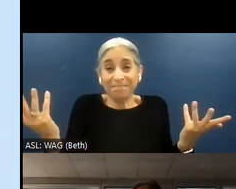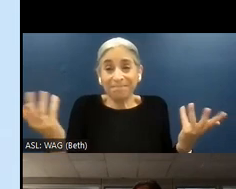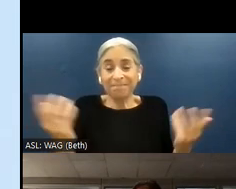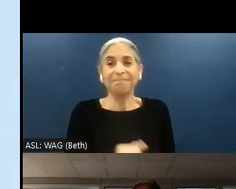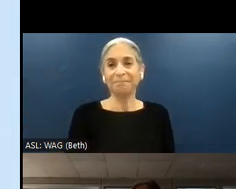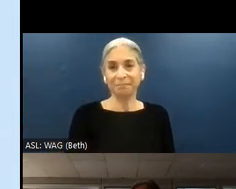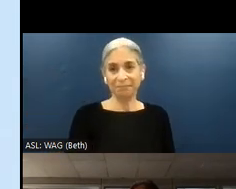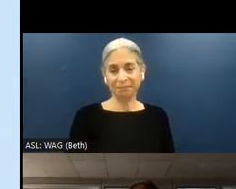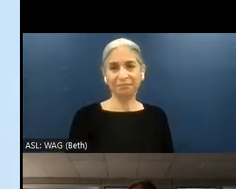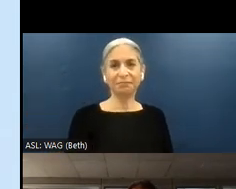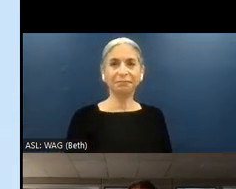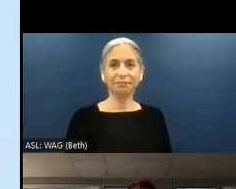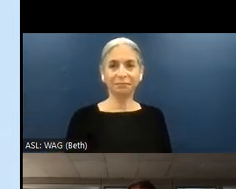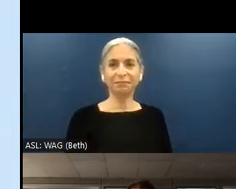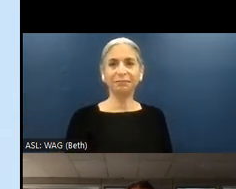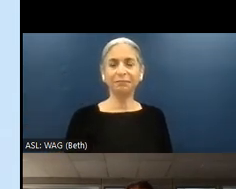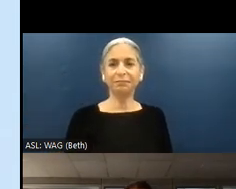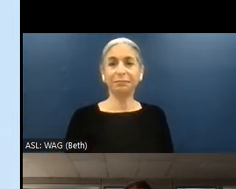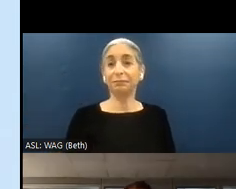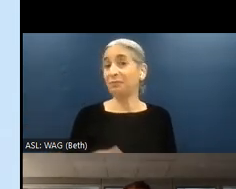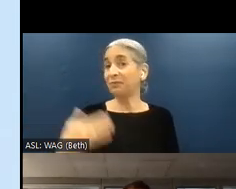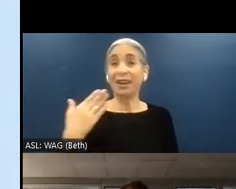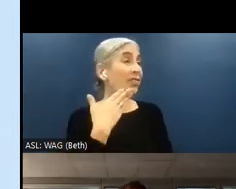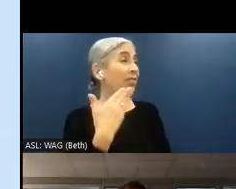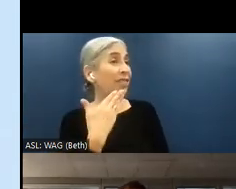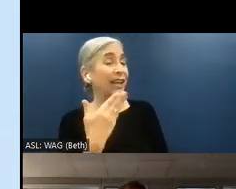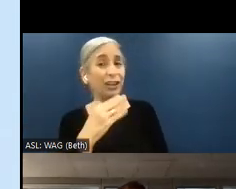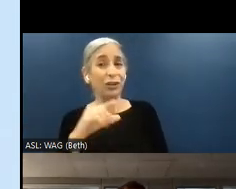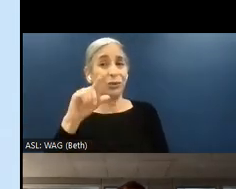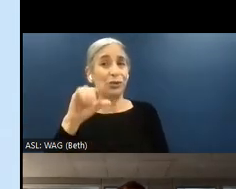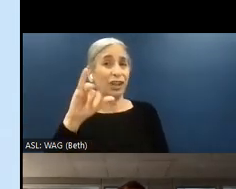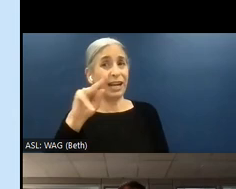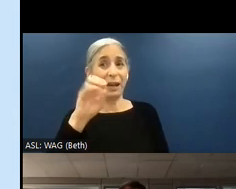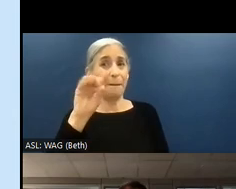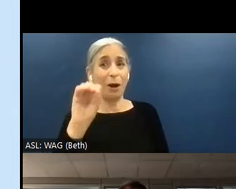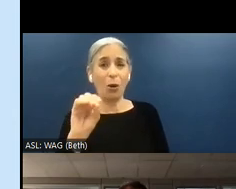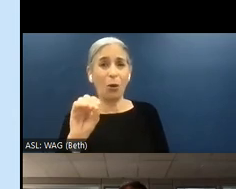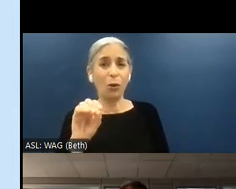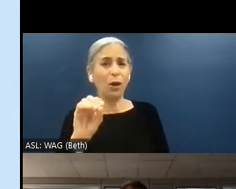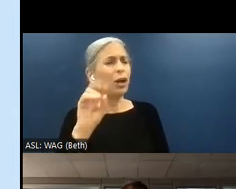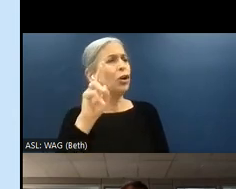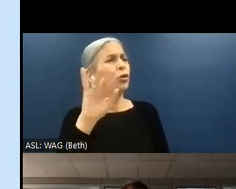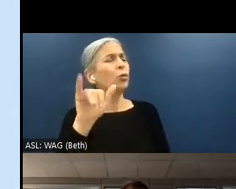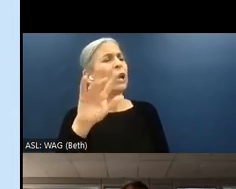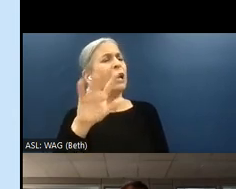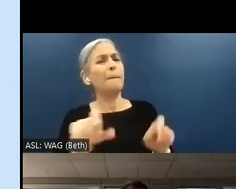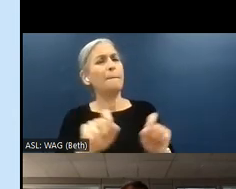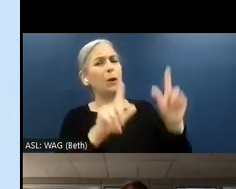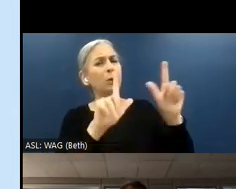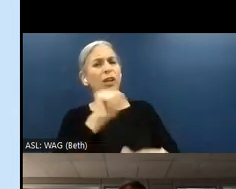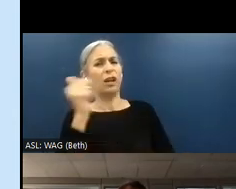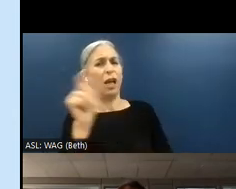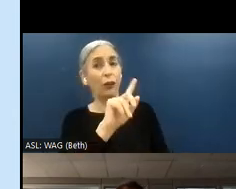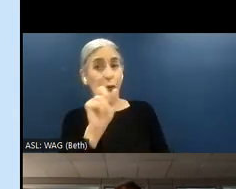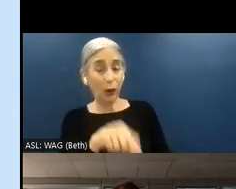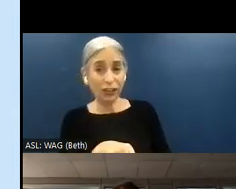Thank you, Giacomo. Ray posted another question. Our team has used